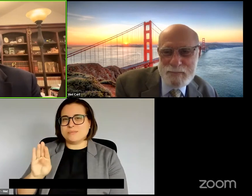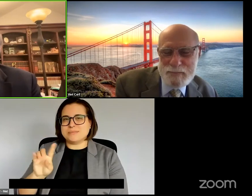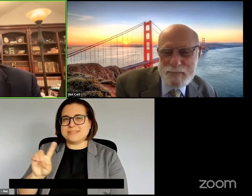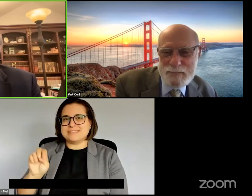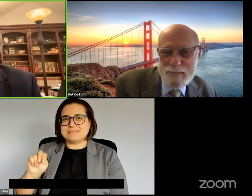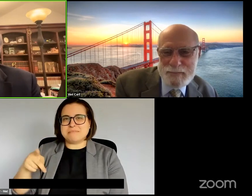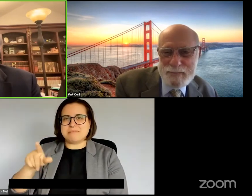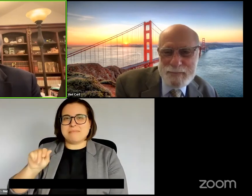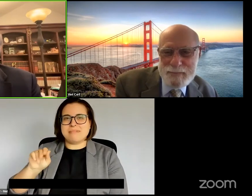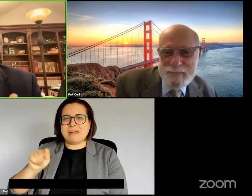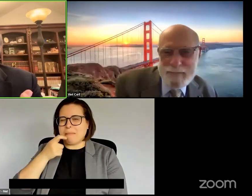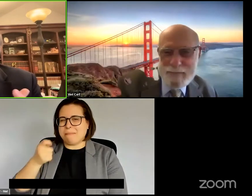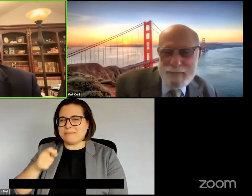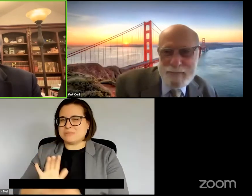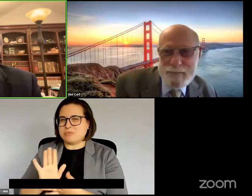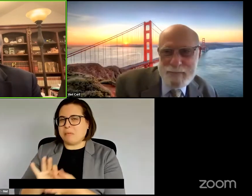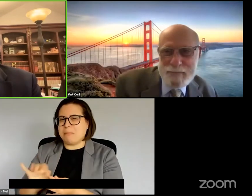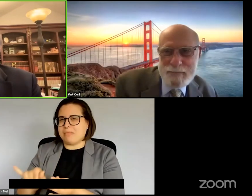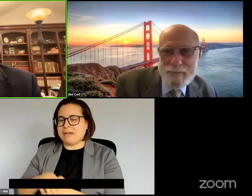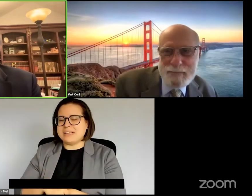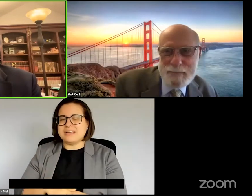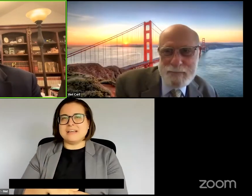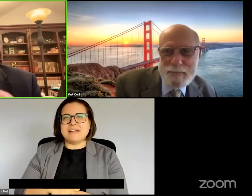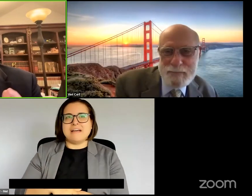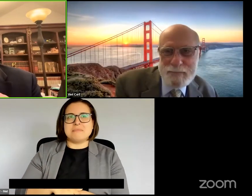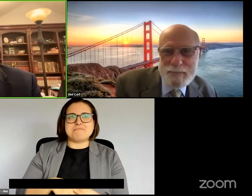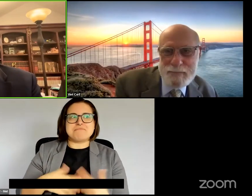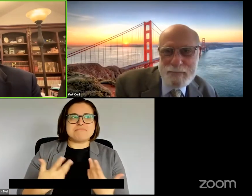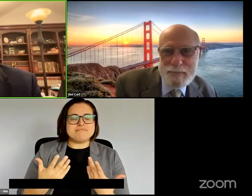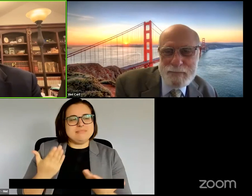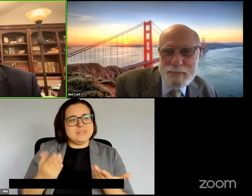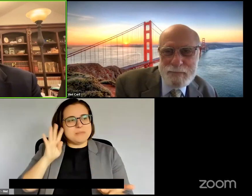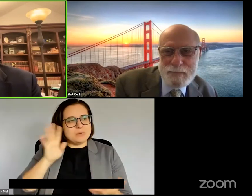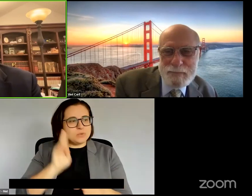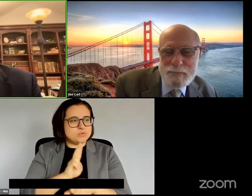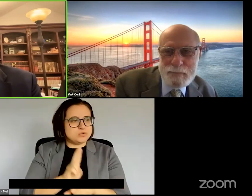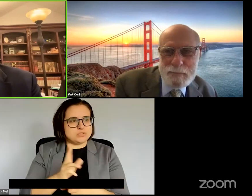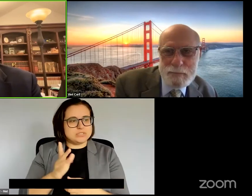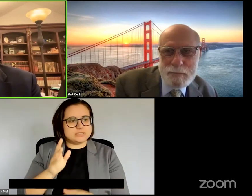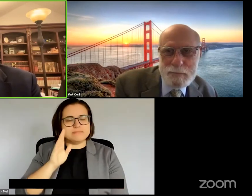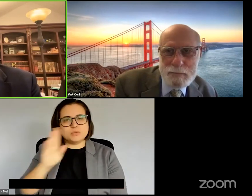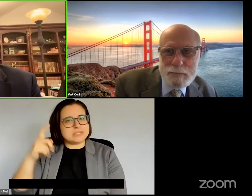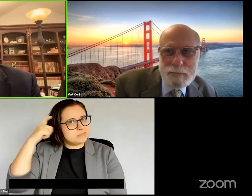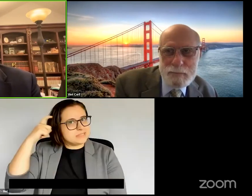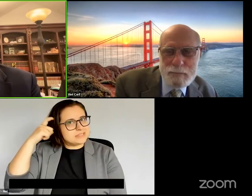We'll be -- be using direct brain implants to read emotional states or for people to